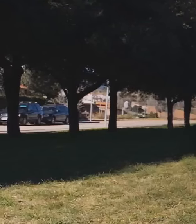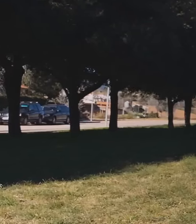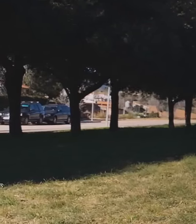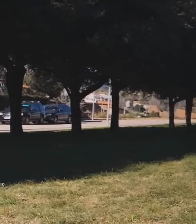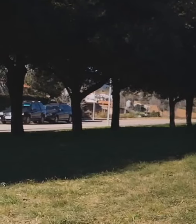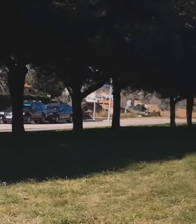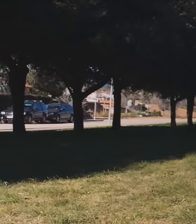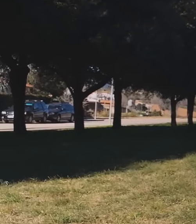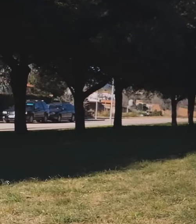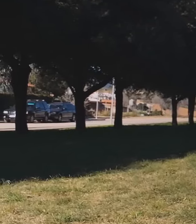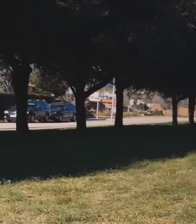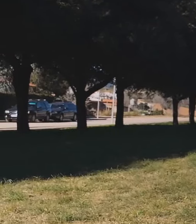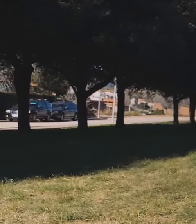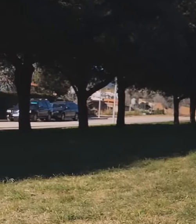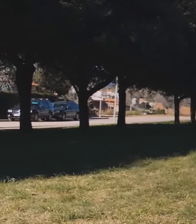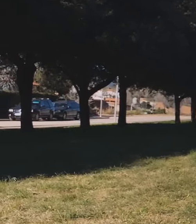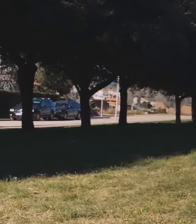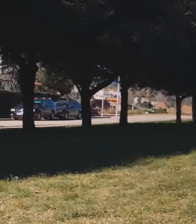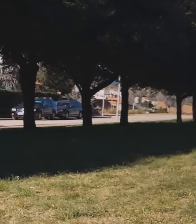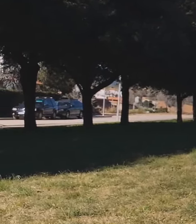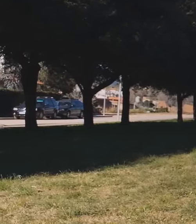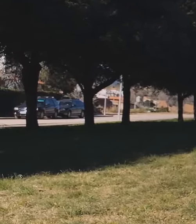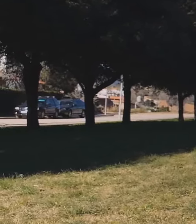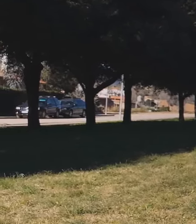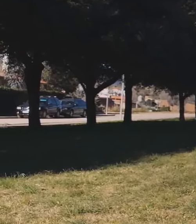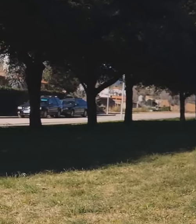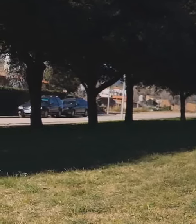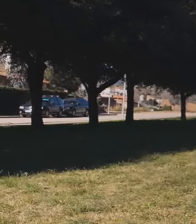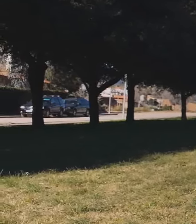(We believe in peace)